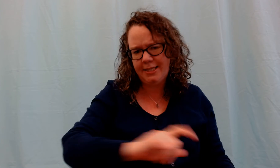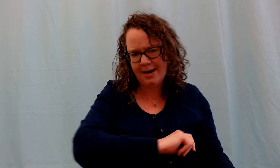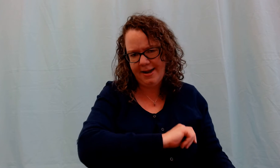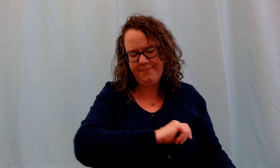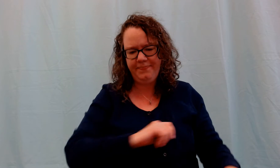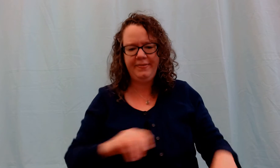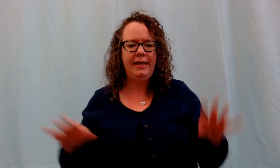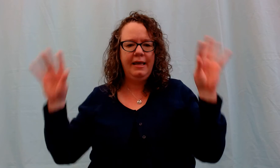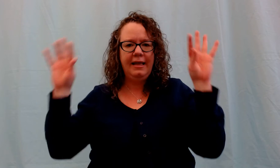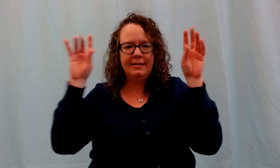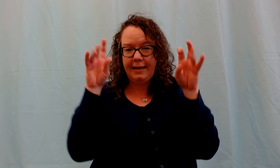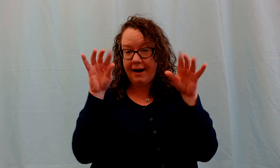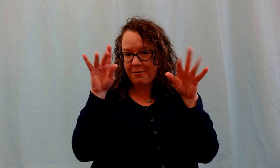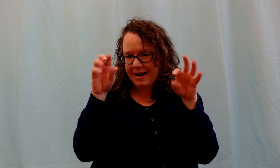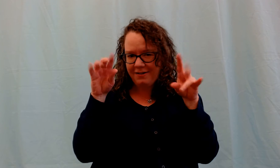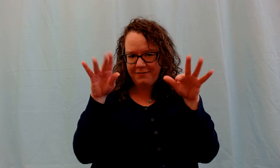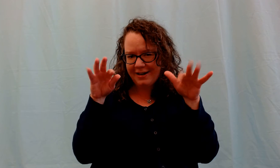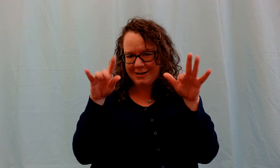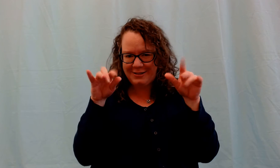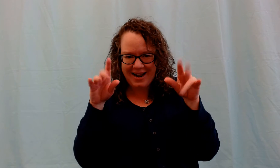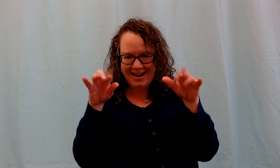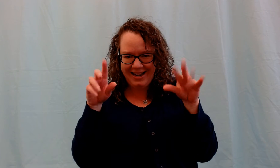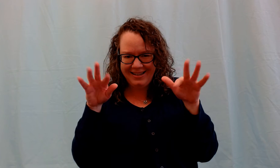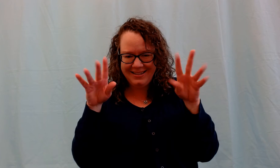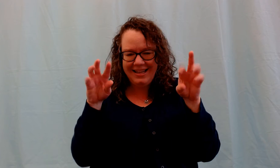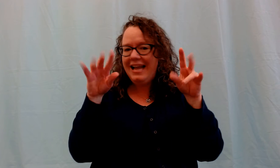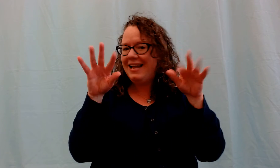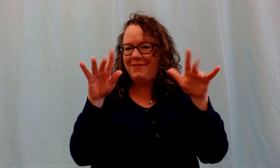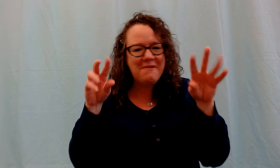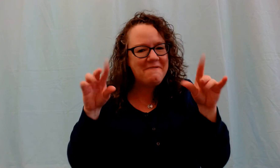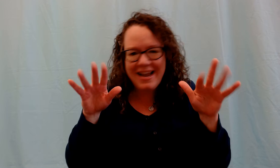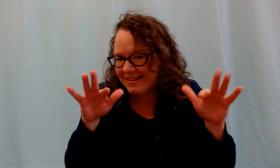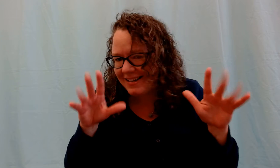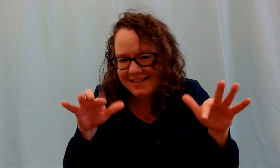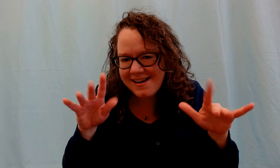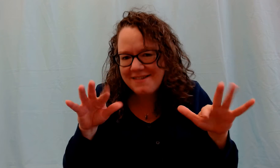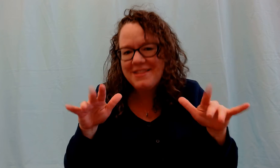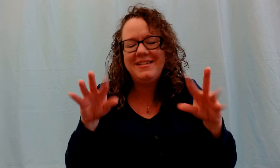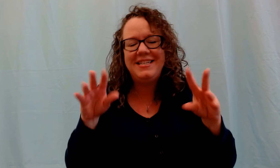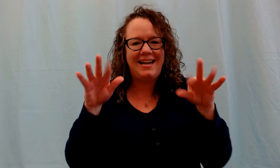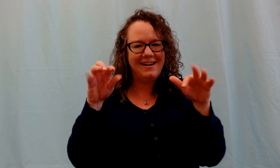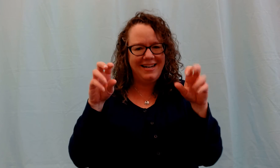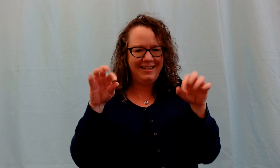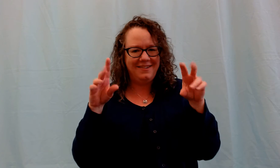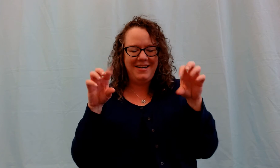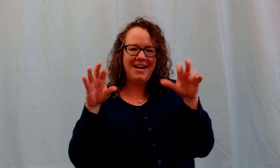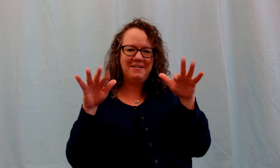time. Let's get our wiggle fingers ready. If you're wiggling along with Miss Erin here we go.